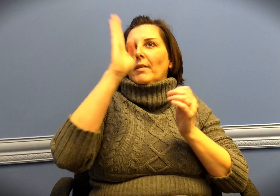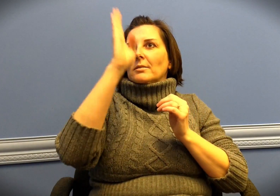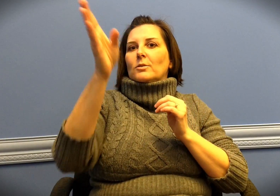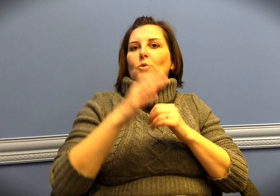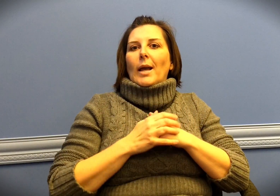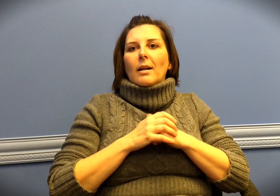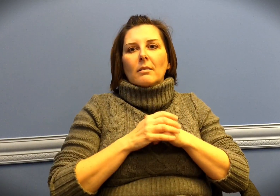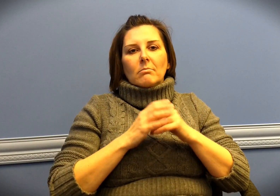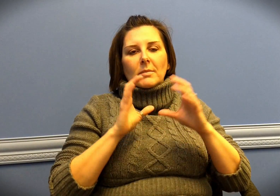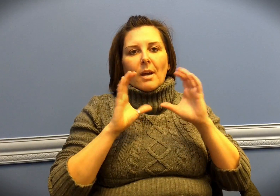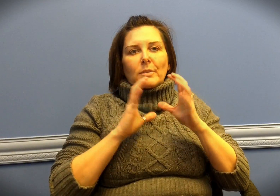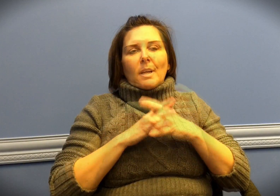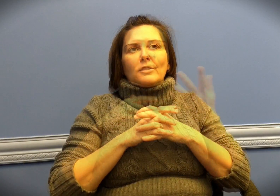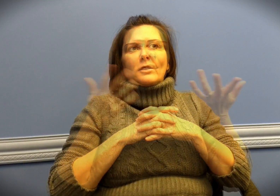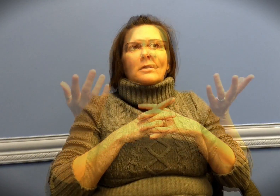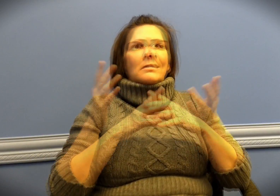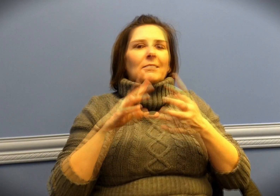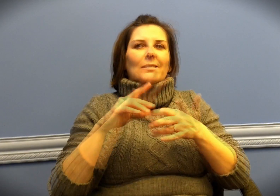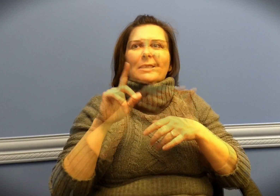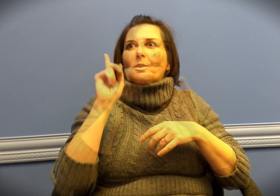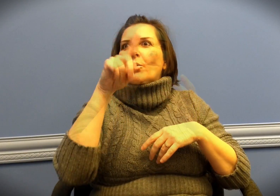I was able to directly communicate with teachers.